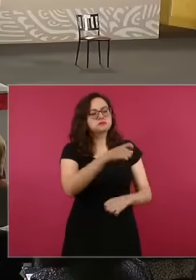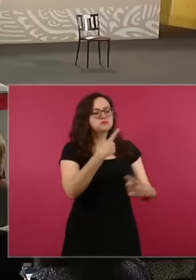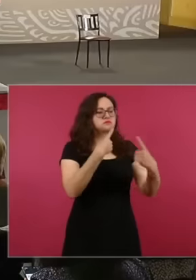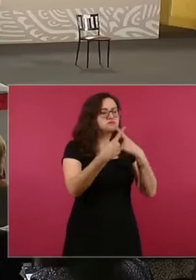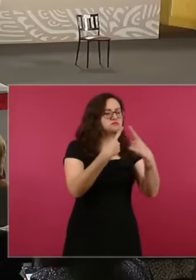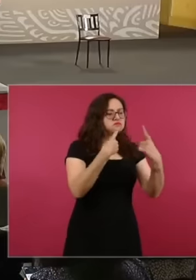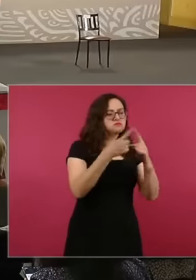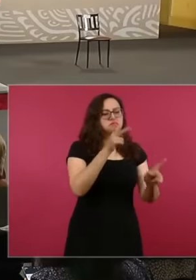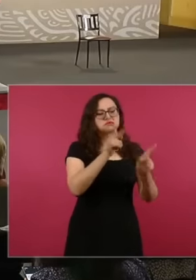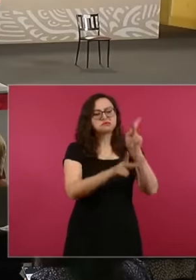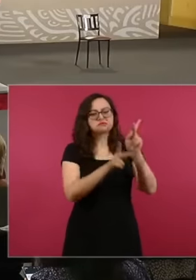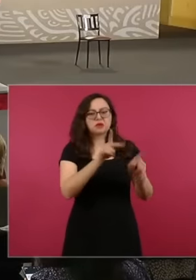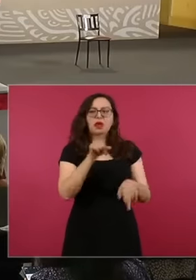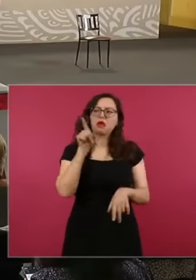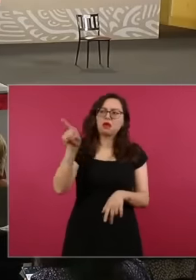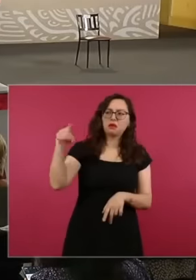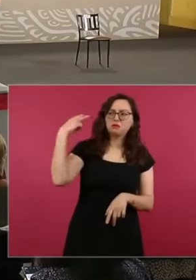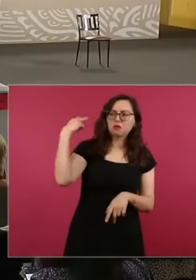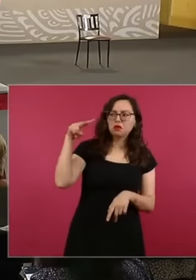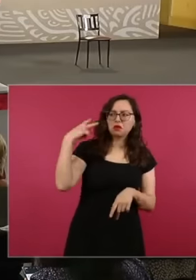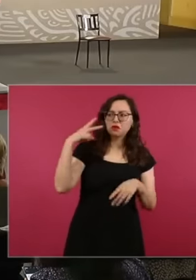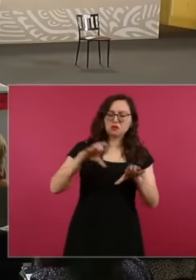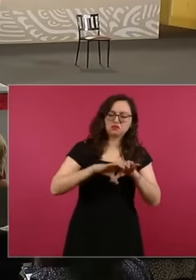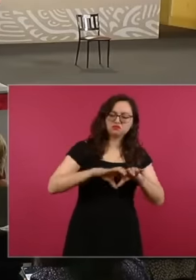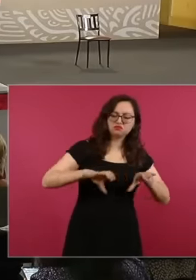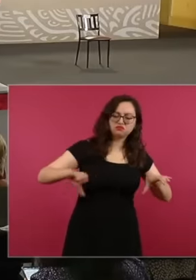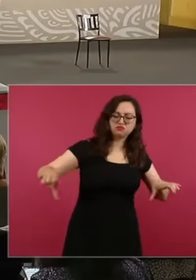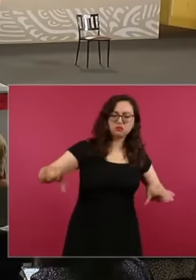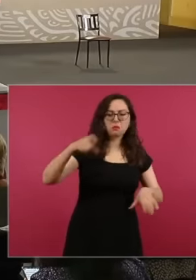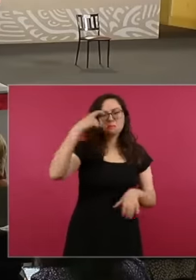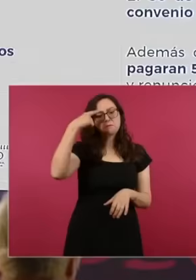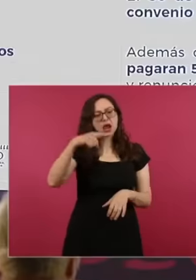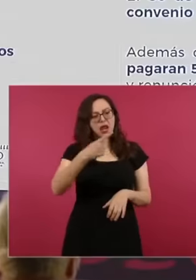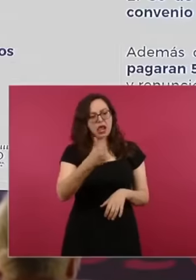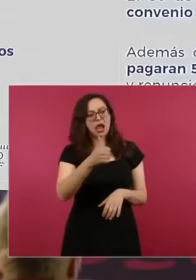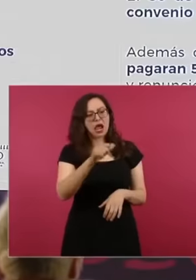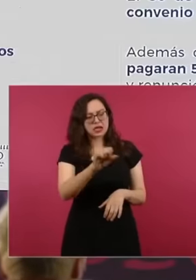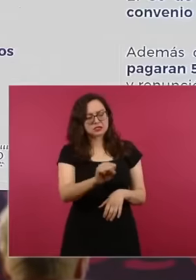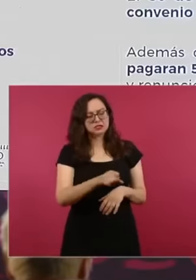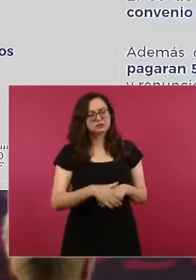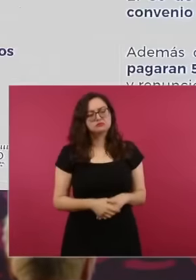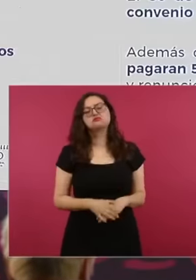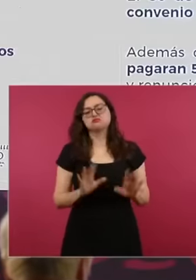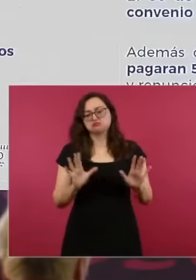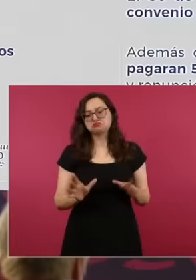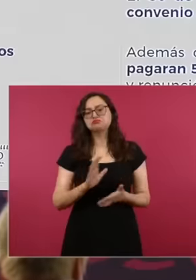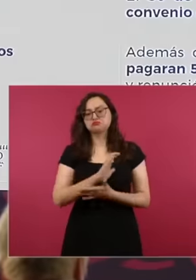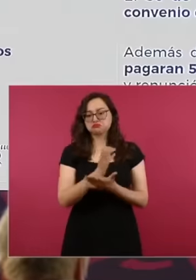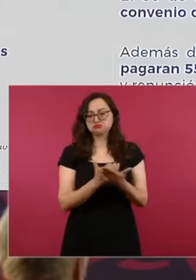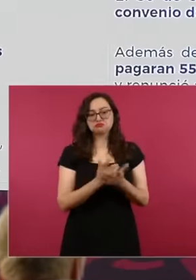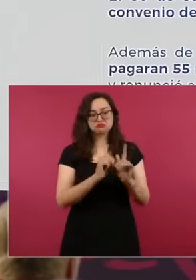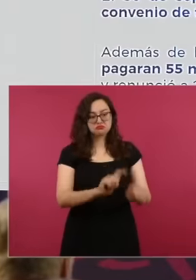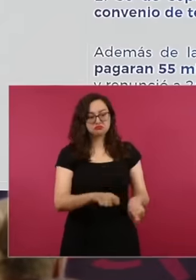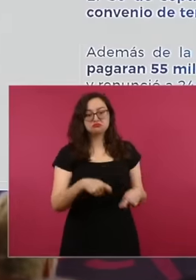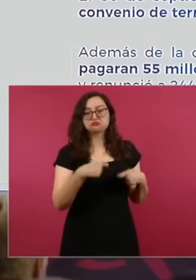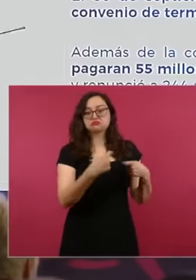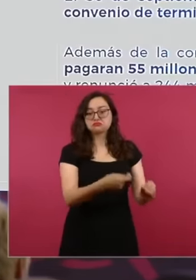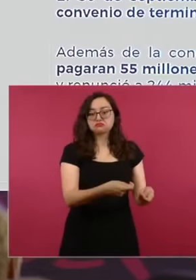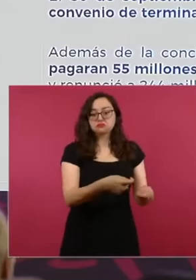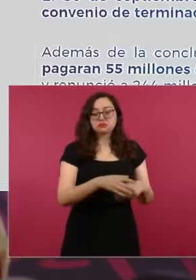a 300 km pipeline was rented. The field was never drilled, it was never developed, but the pipeline was rented